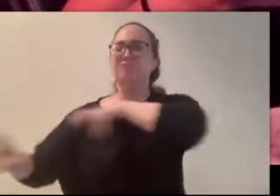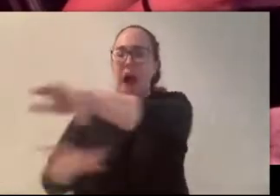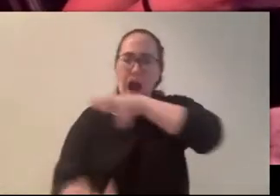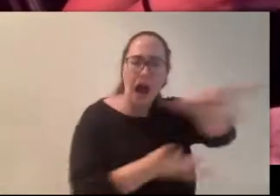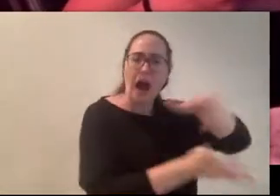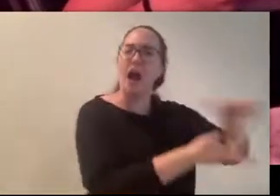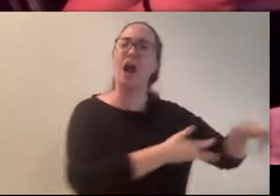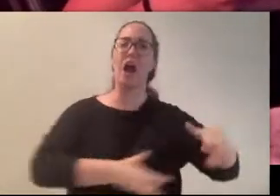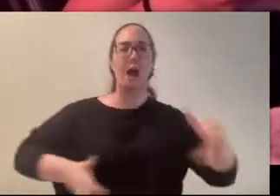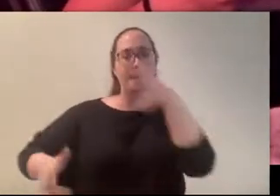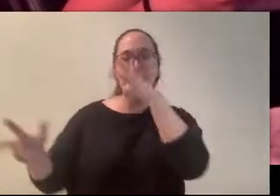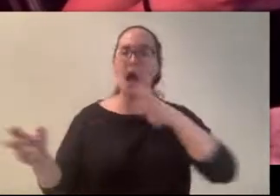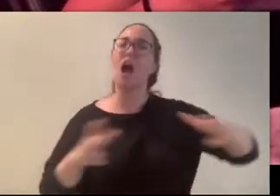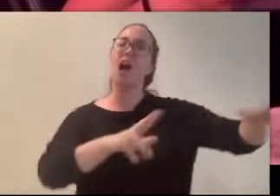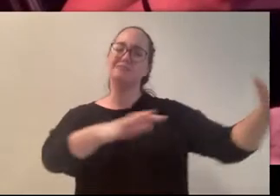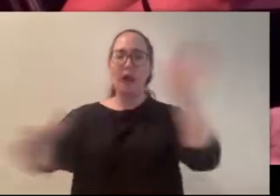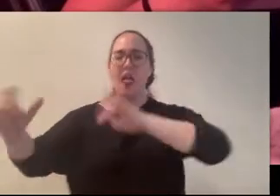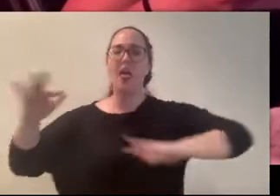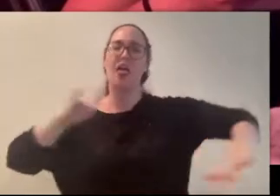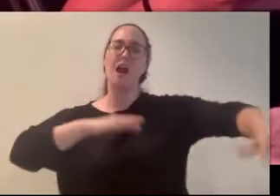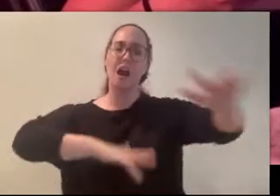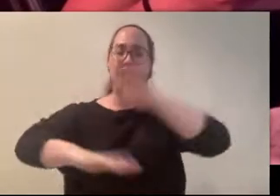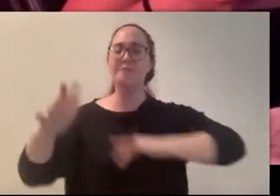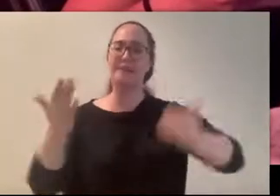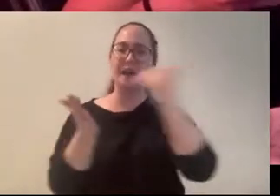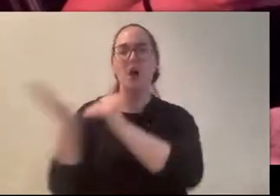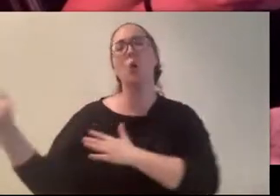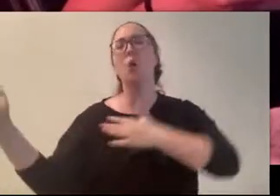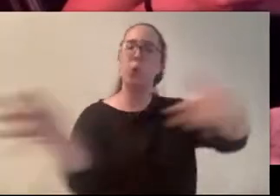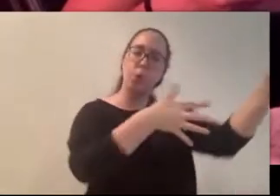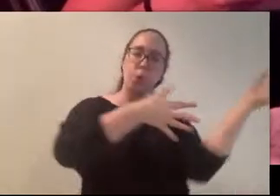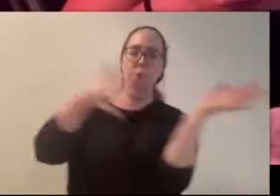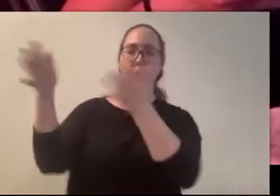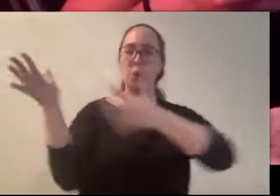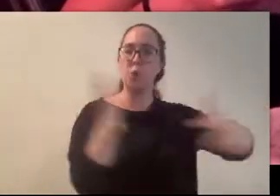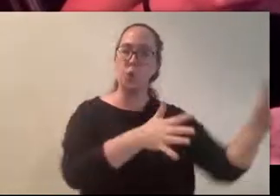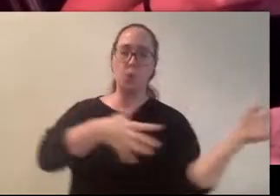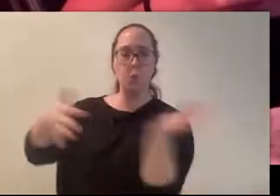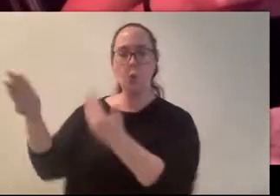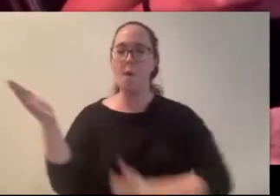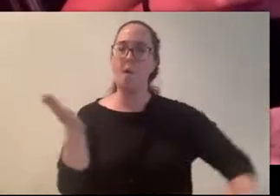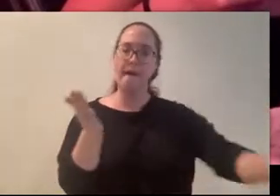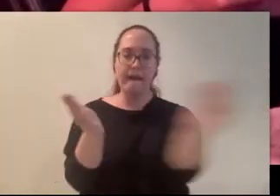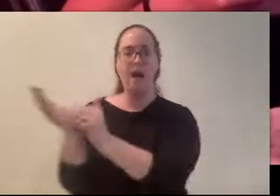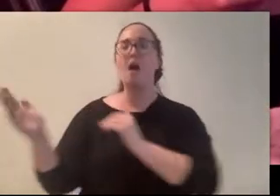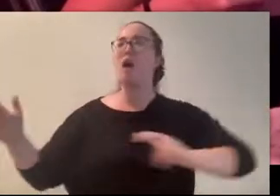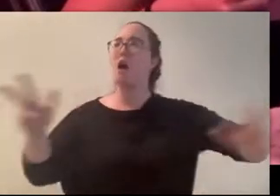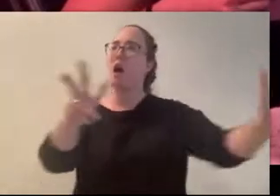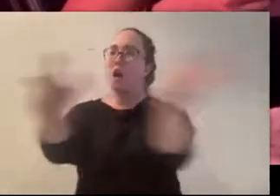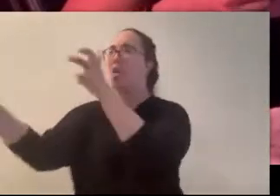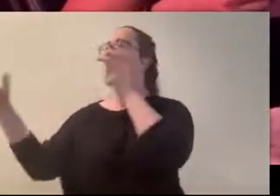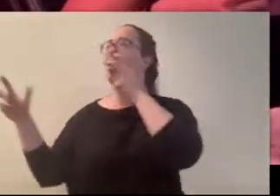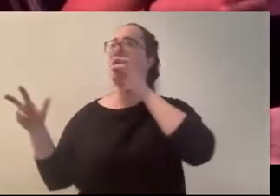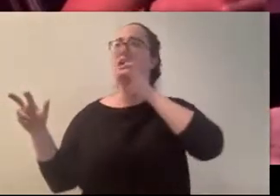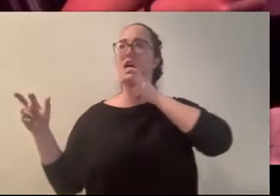Insects began to sing again. The wind whistled across the field. Sounds of normalcy. Of life.